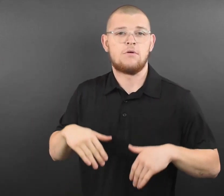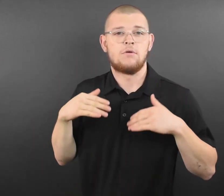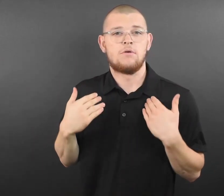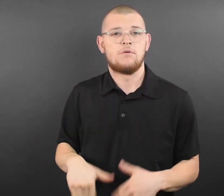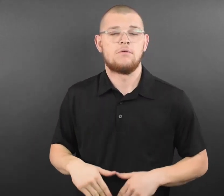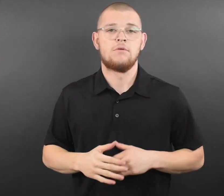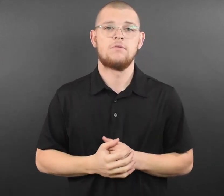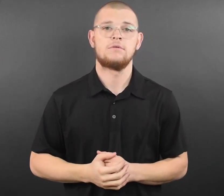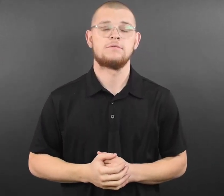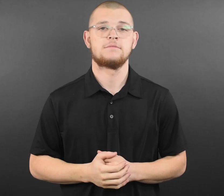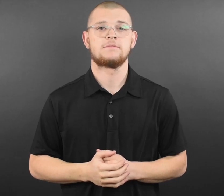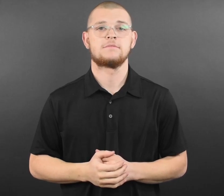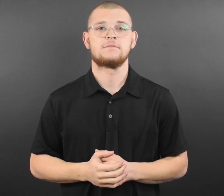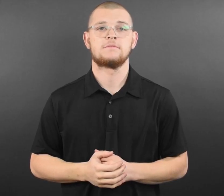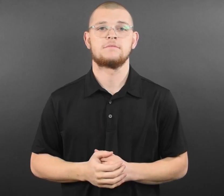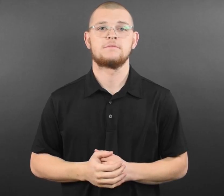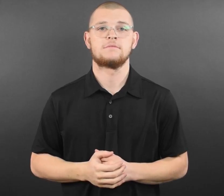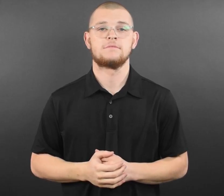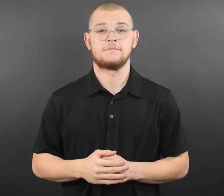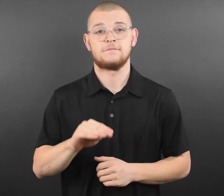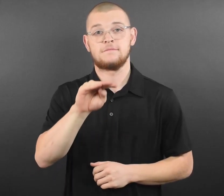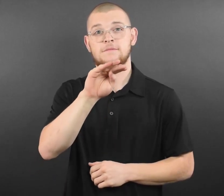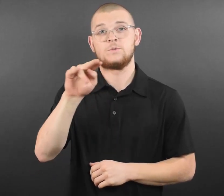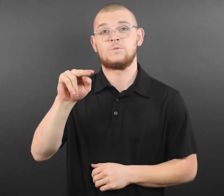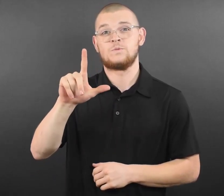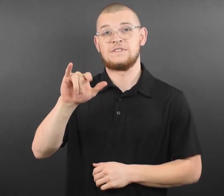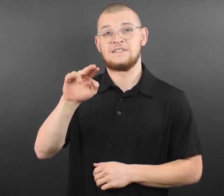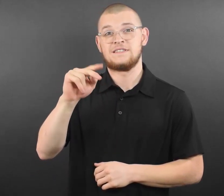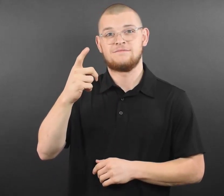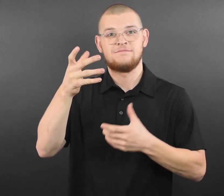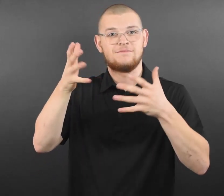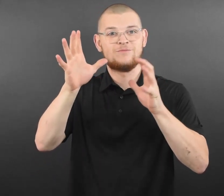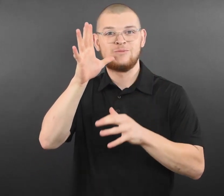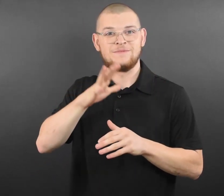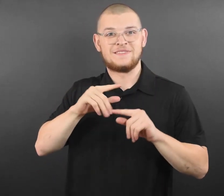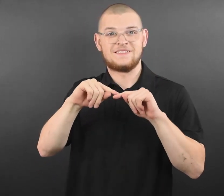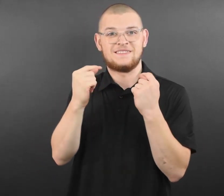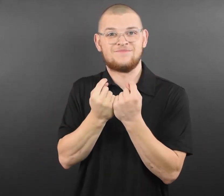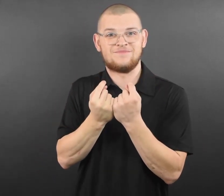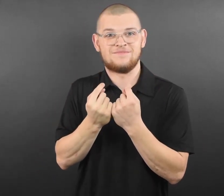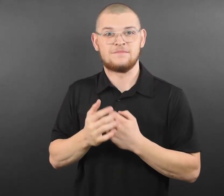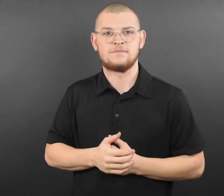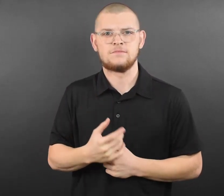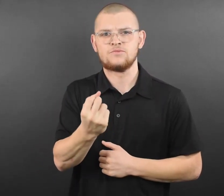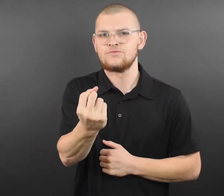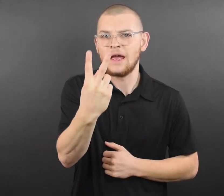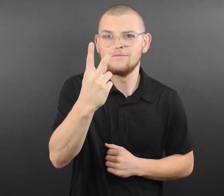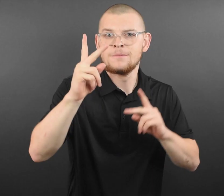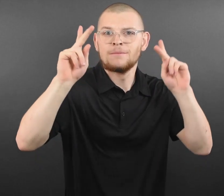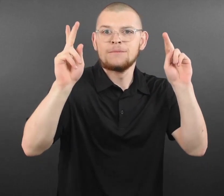● 1 player-signed jersey of winner’s choice. ● 1 player-signed stick of winner’s choice.